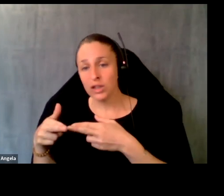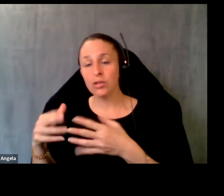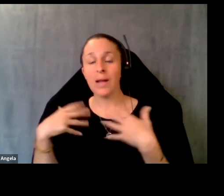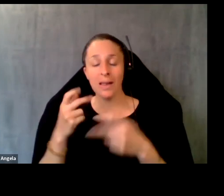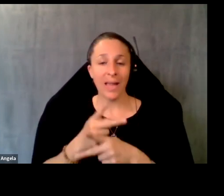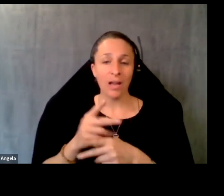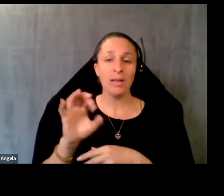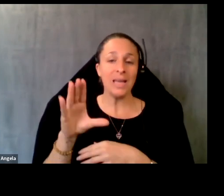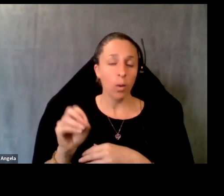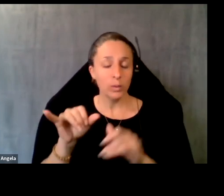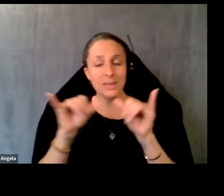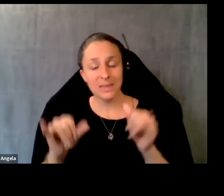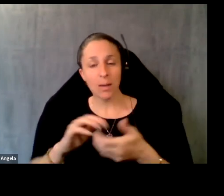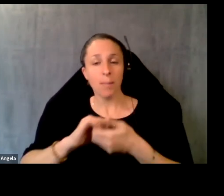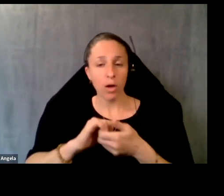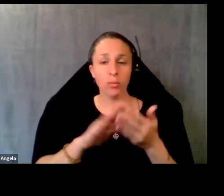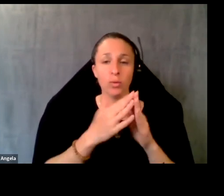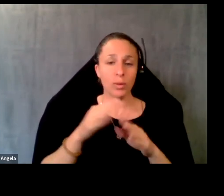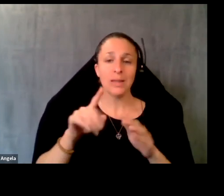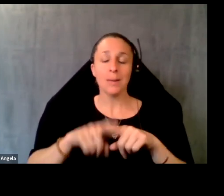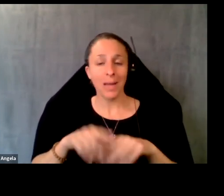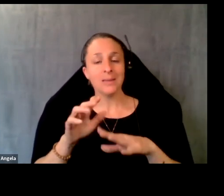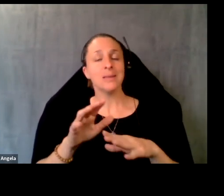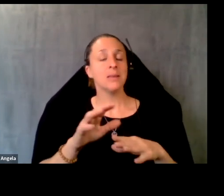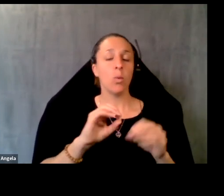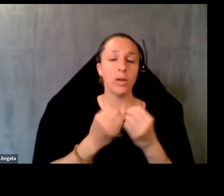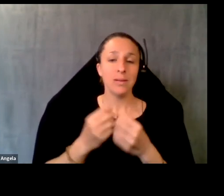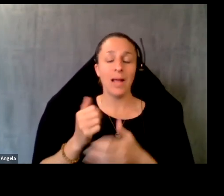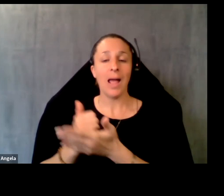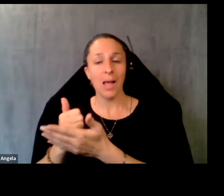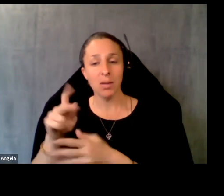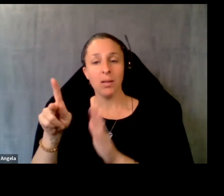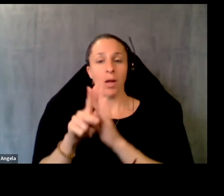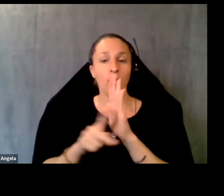community-based organization and health policy stakeholders track and show up to stakeholder